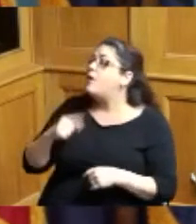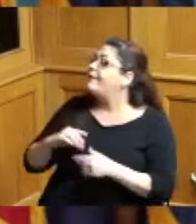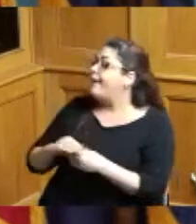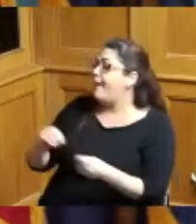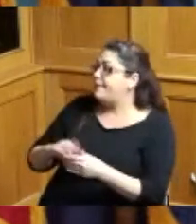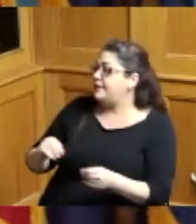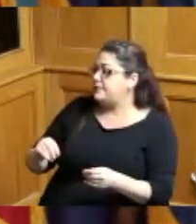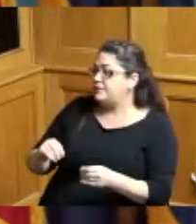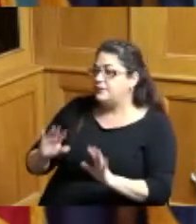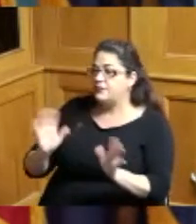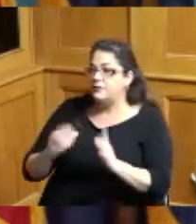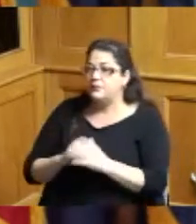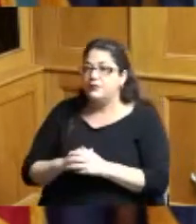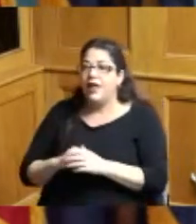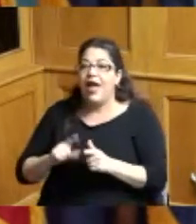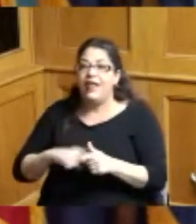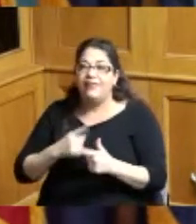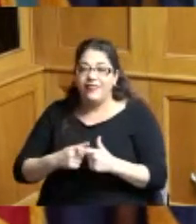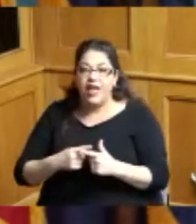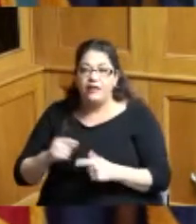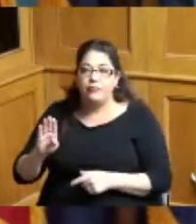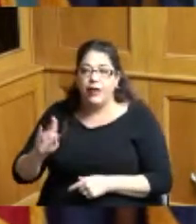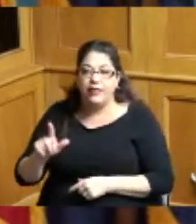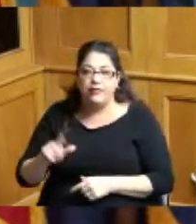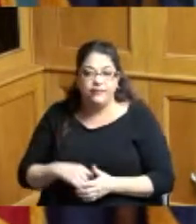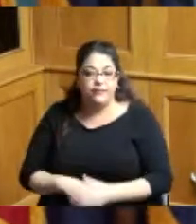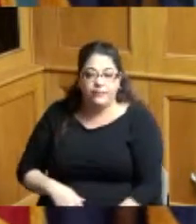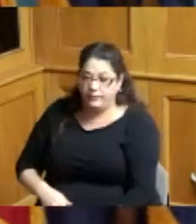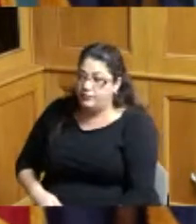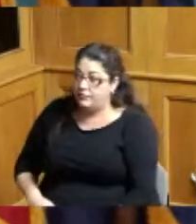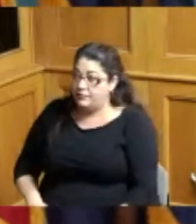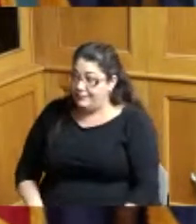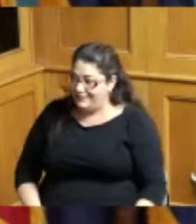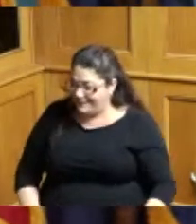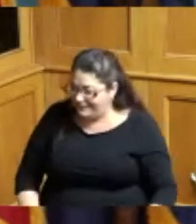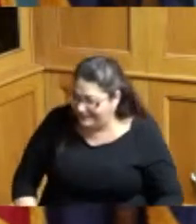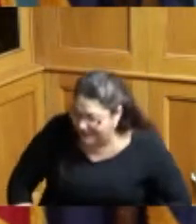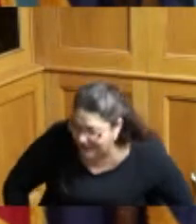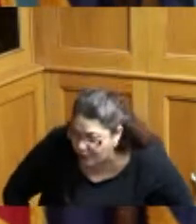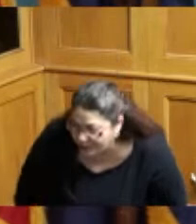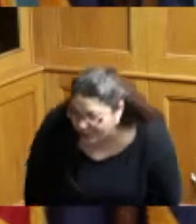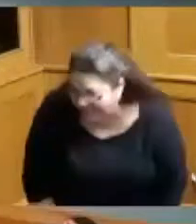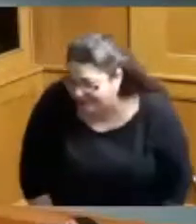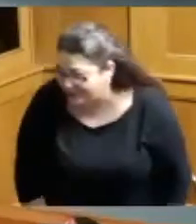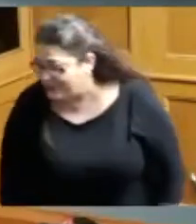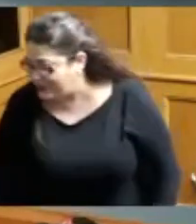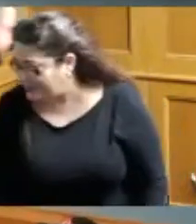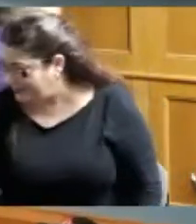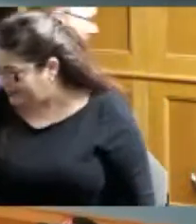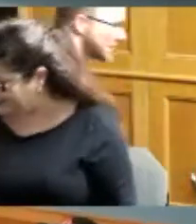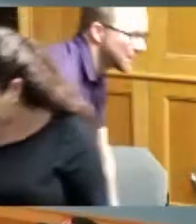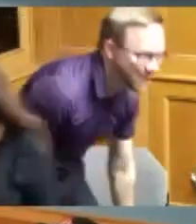and then we go to the buy let's just yeah I'll be back okay thank you you're welcome and as we